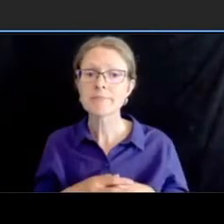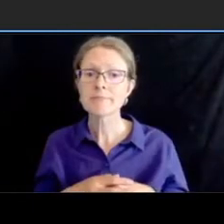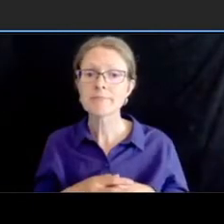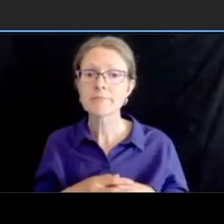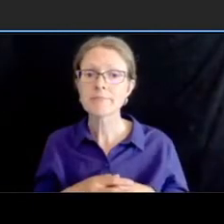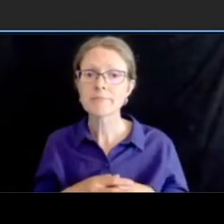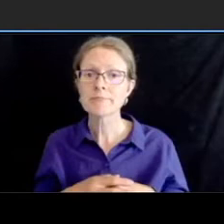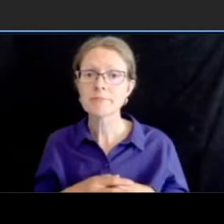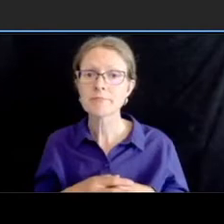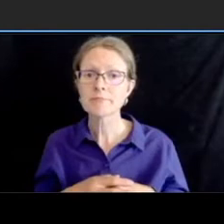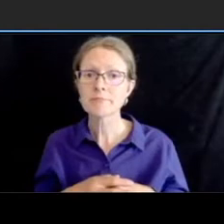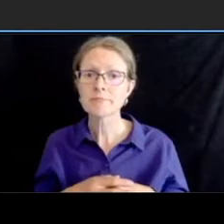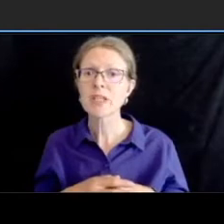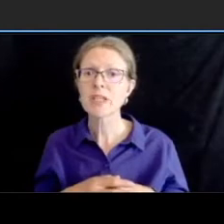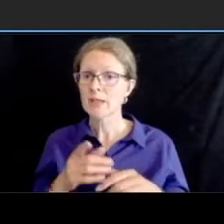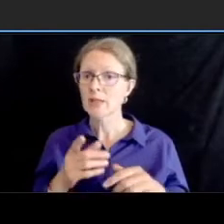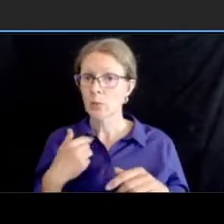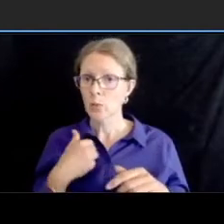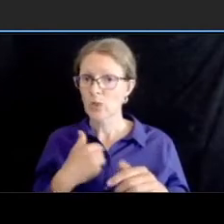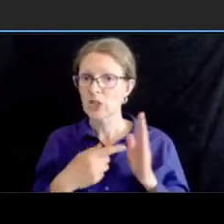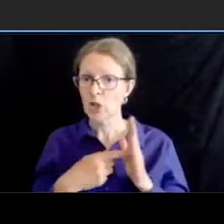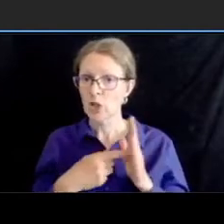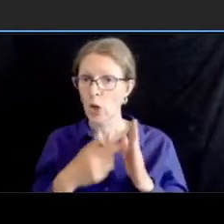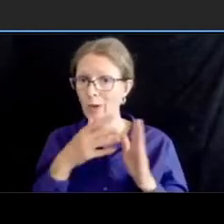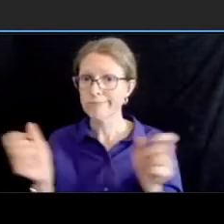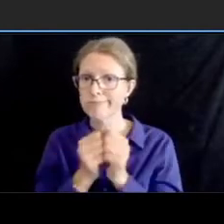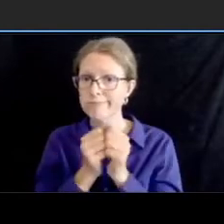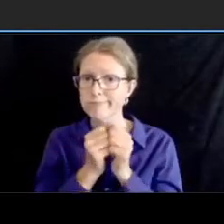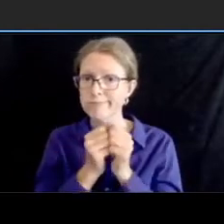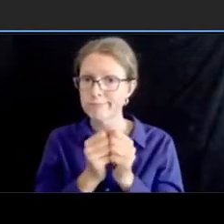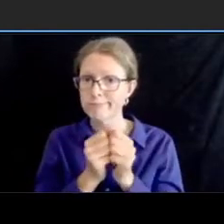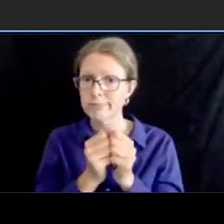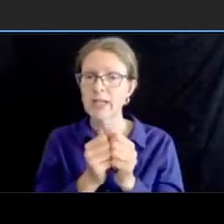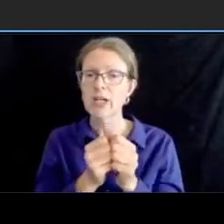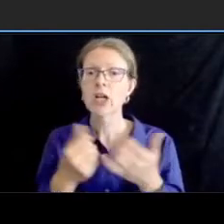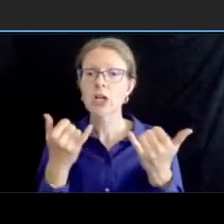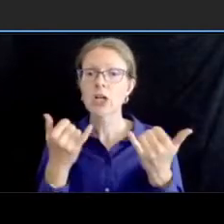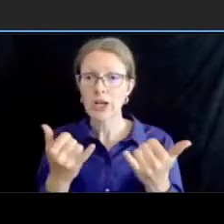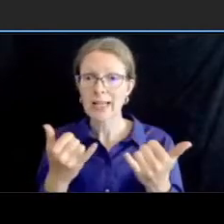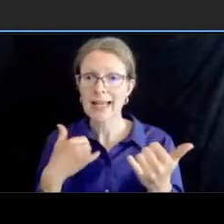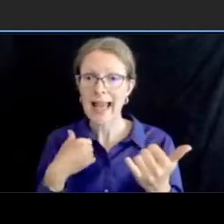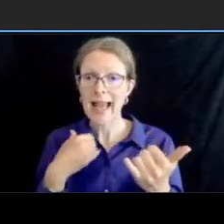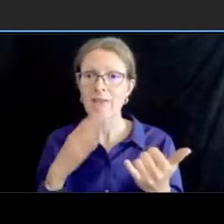currently there's bus stops at man ness walmart has indicated they'd like those consolidated at